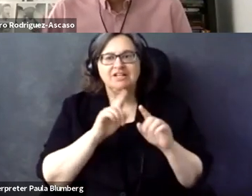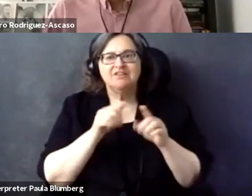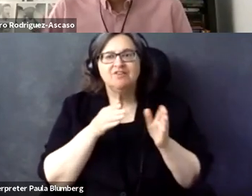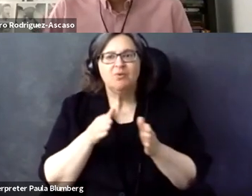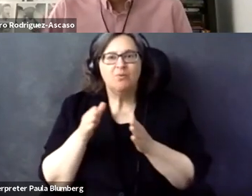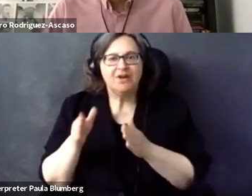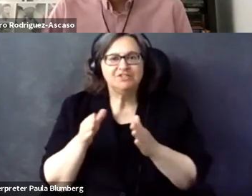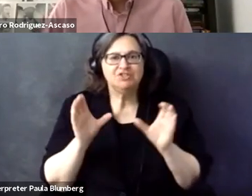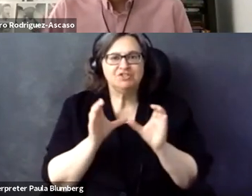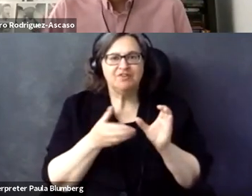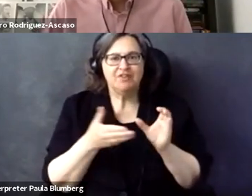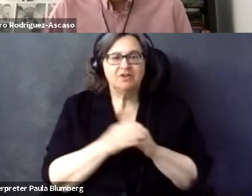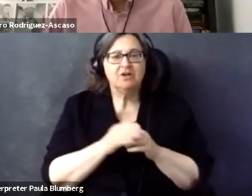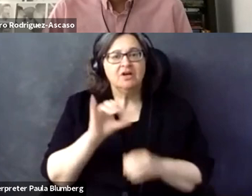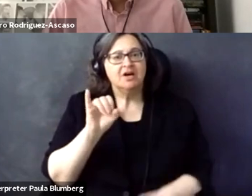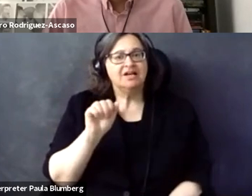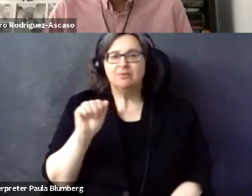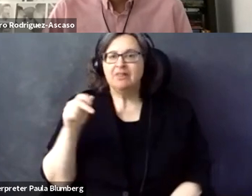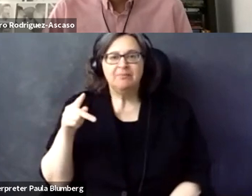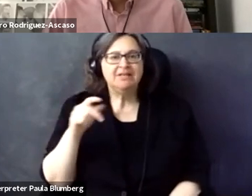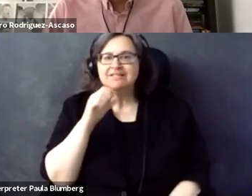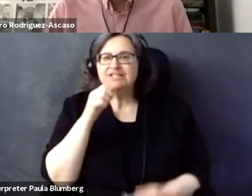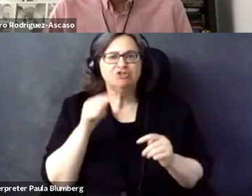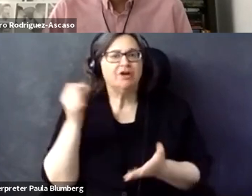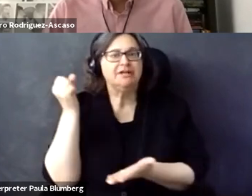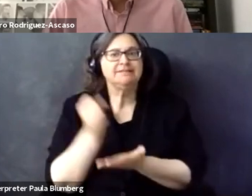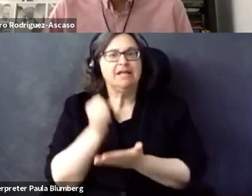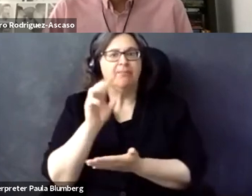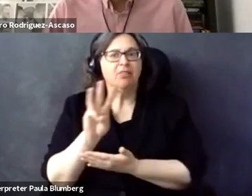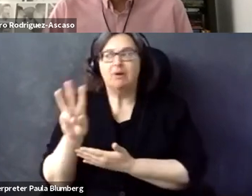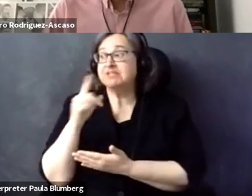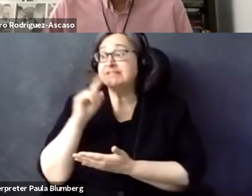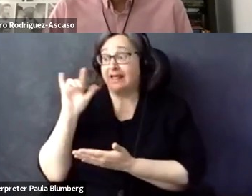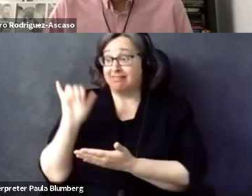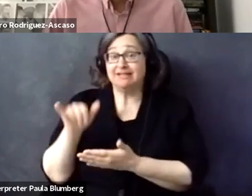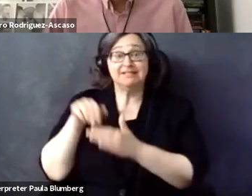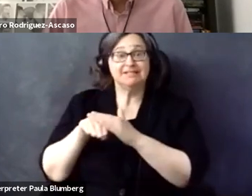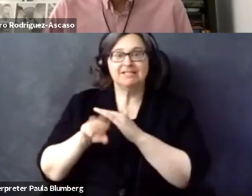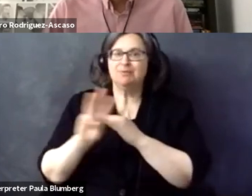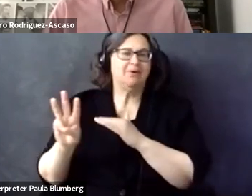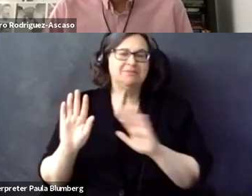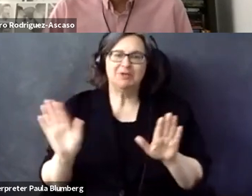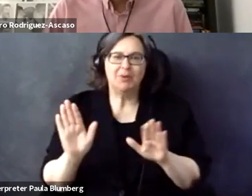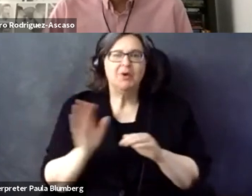professionals and not the website or the interface. So that's at least two different ways of certifying things. What IAAP